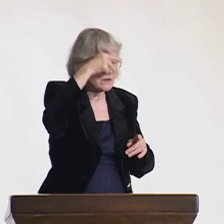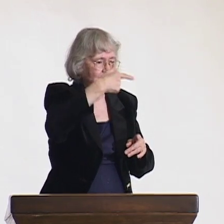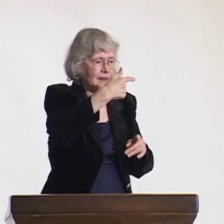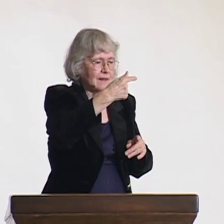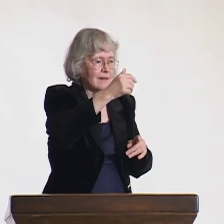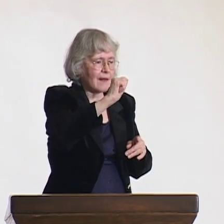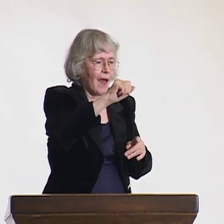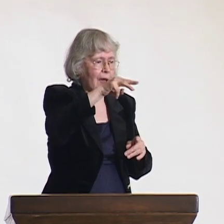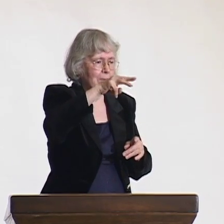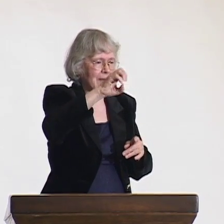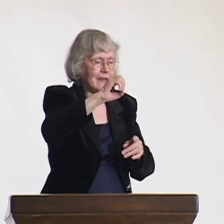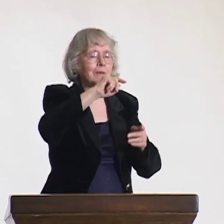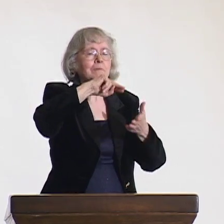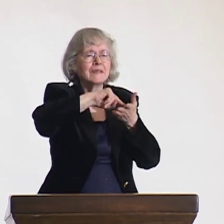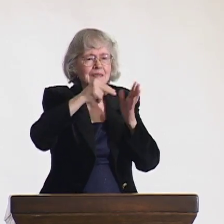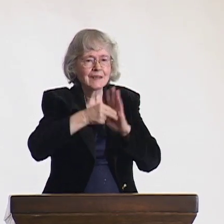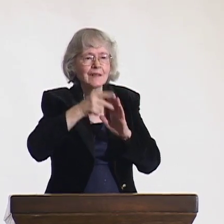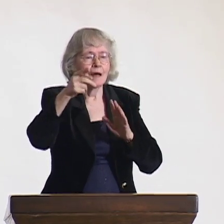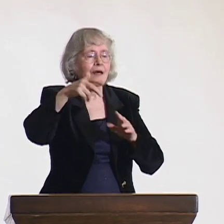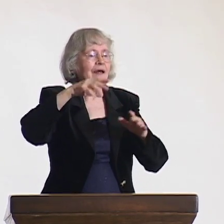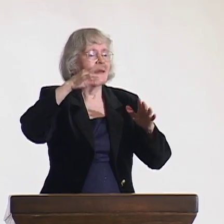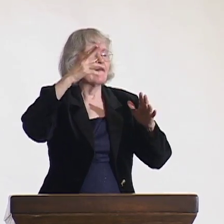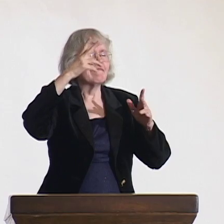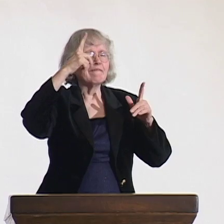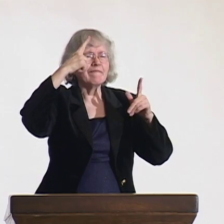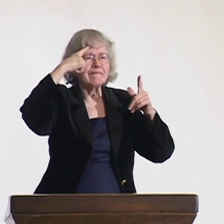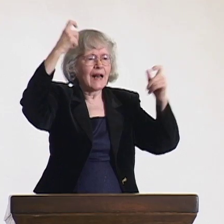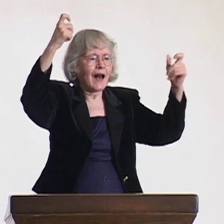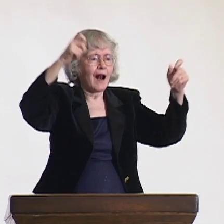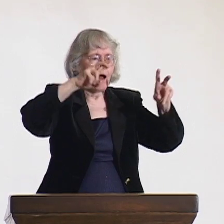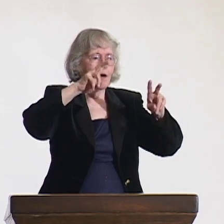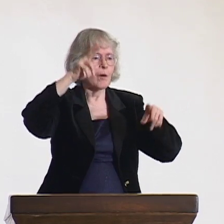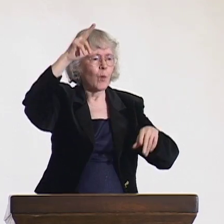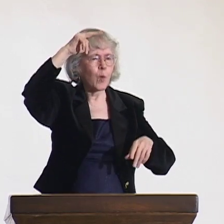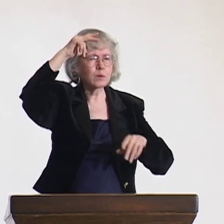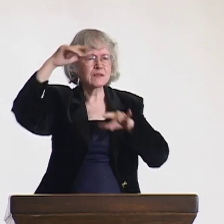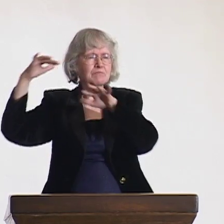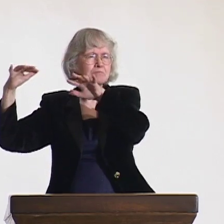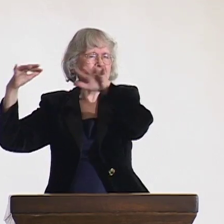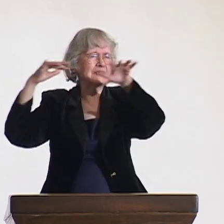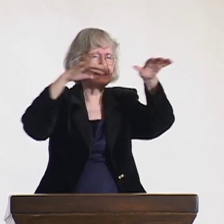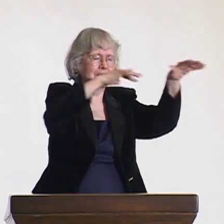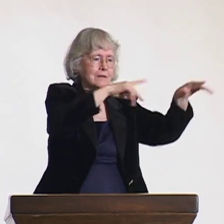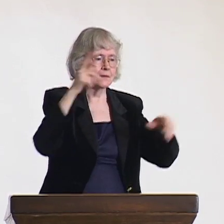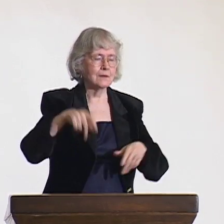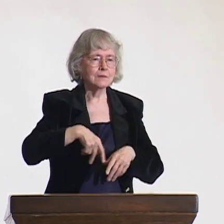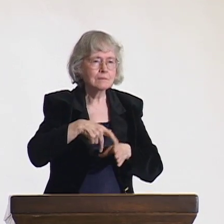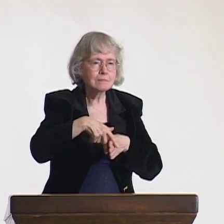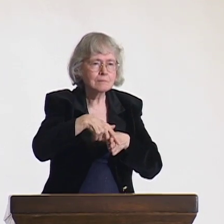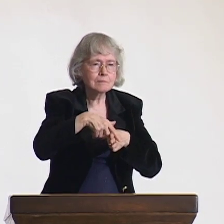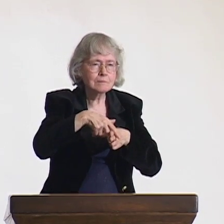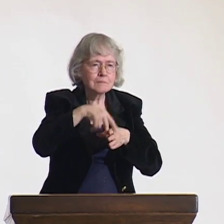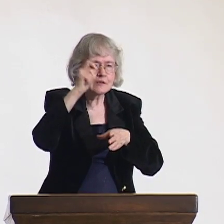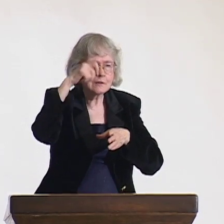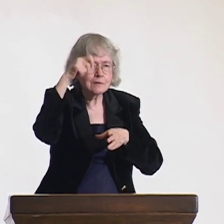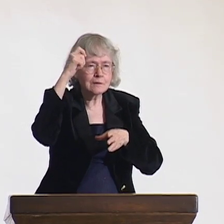from the physical labor he did on a daily basis. So he would be safe to take the train